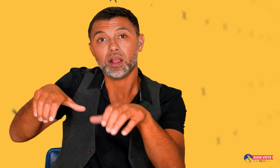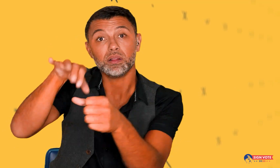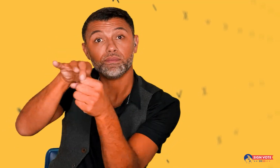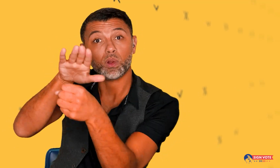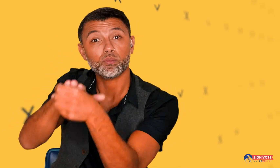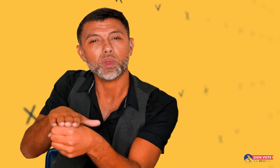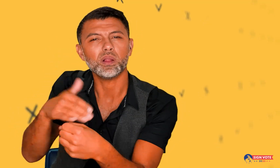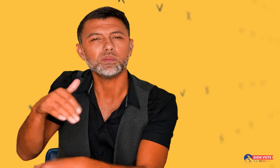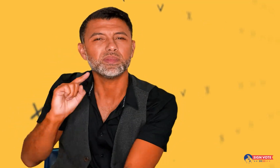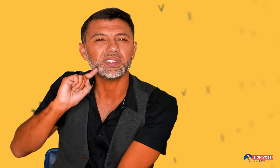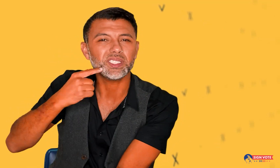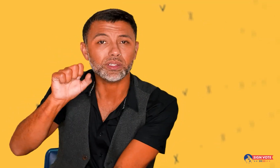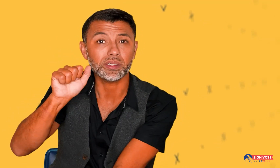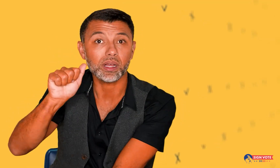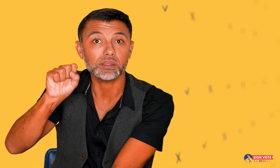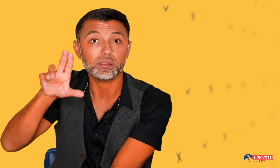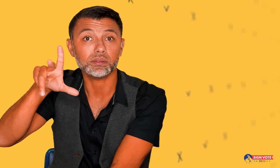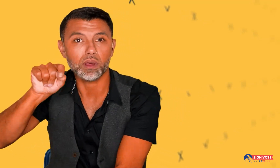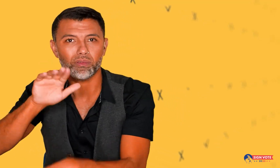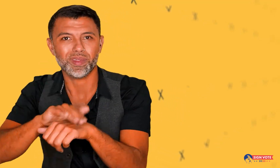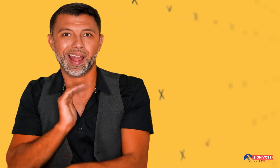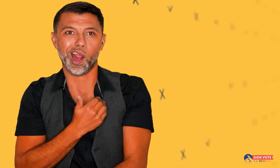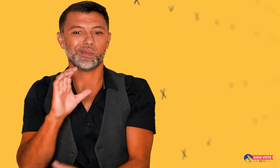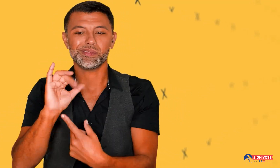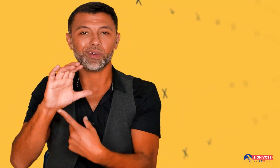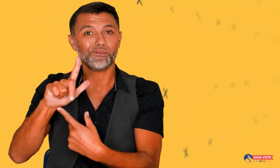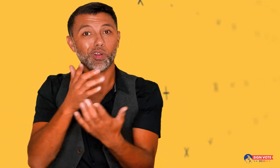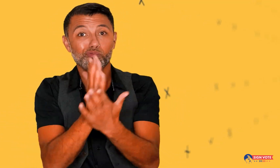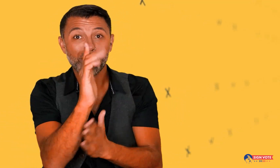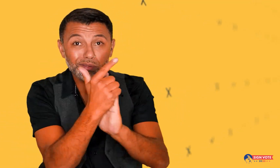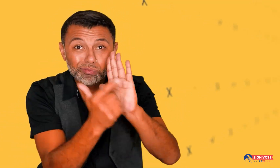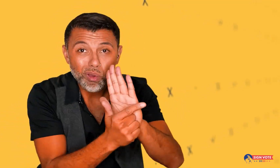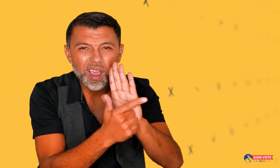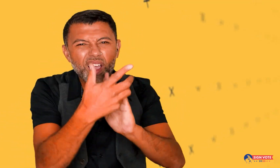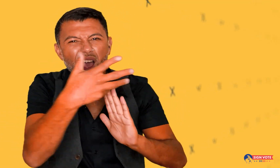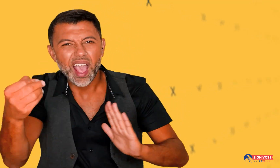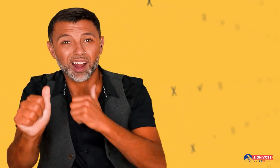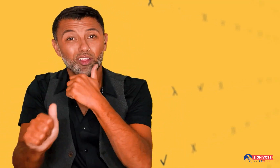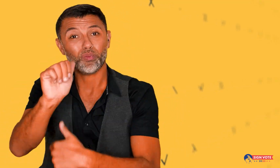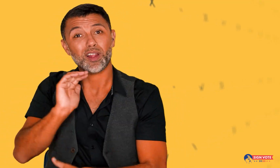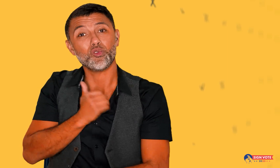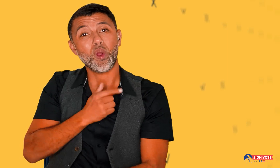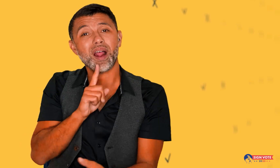the act of voter suppression is a severe assault on our civil rights laws and a threat to